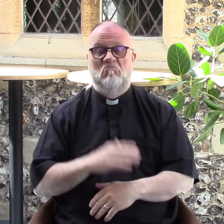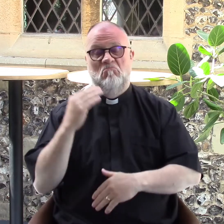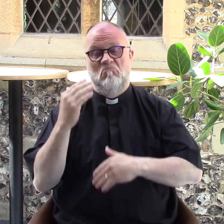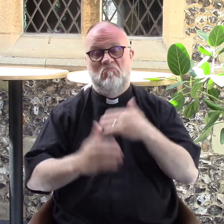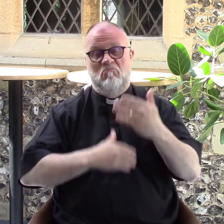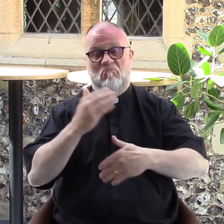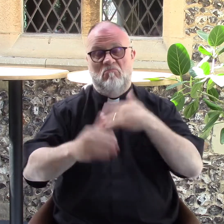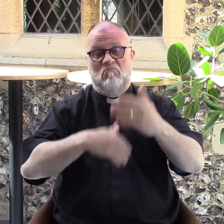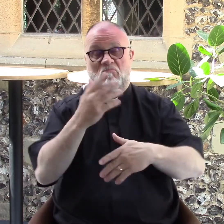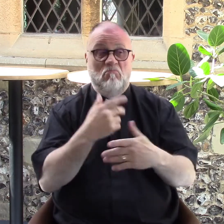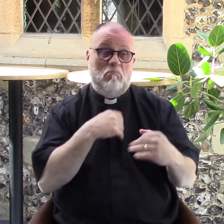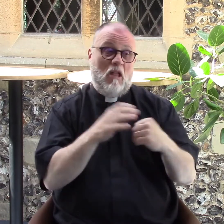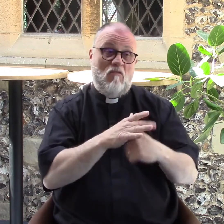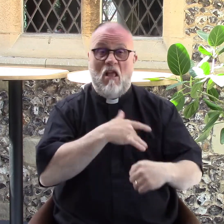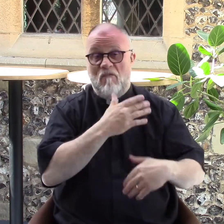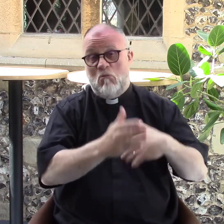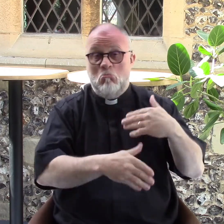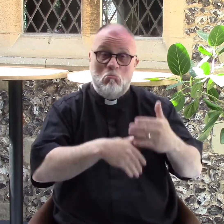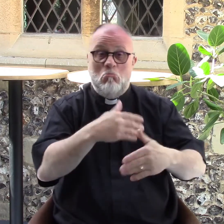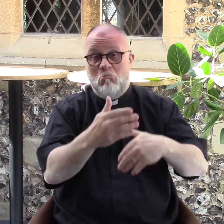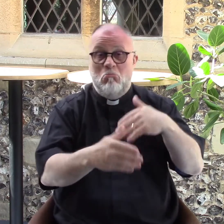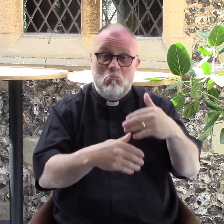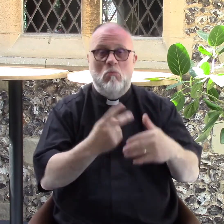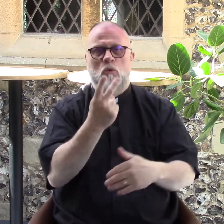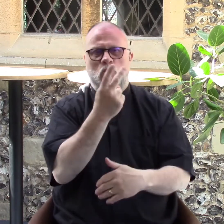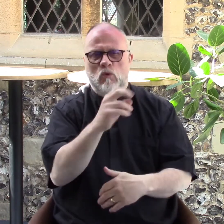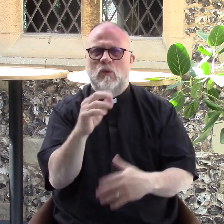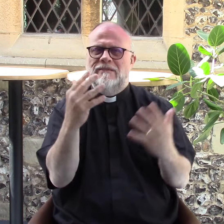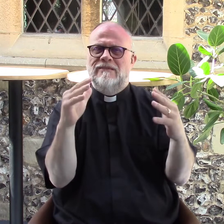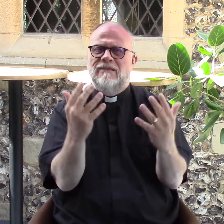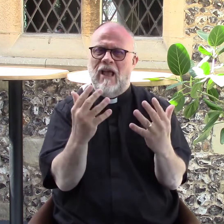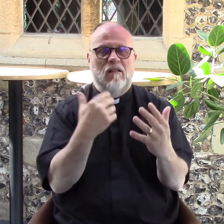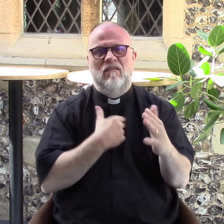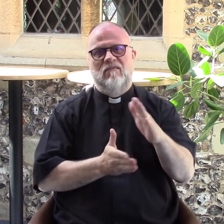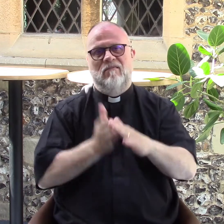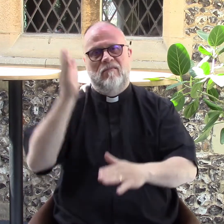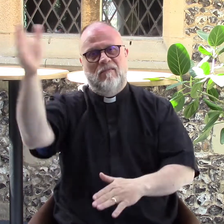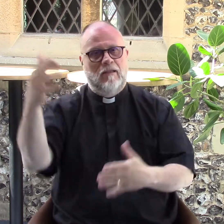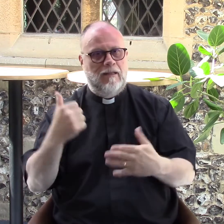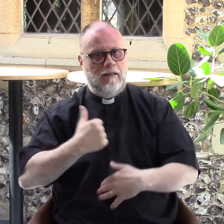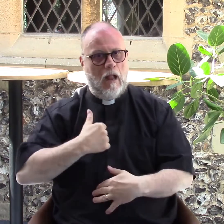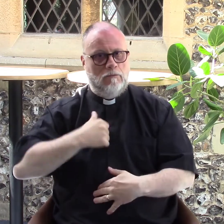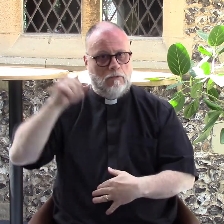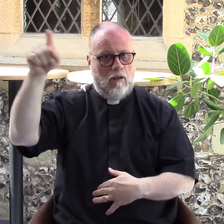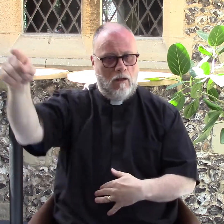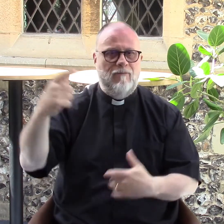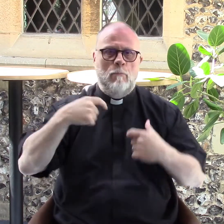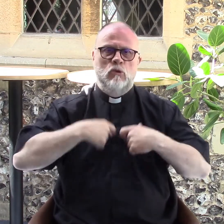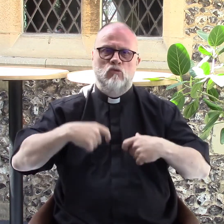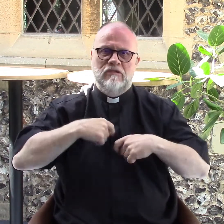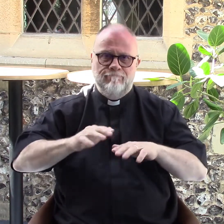So I muddled along, got married, and 2010, I went to Canada to a mission outreach,